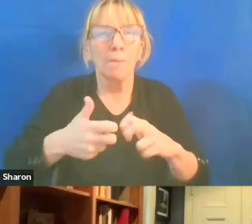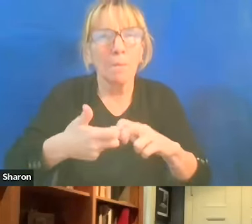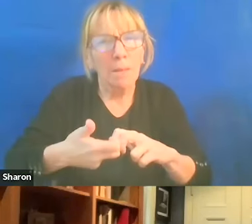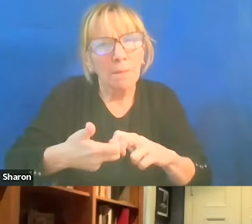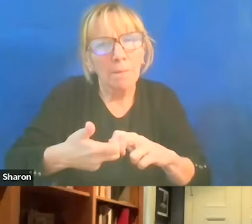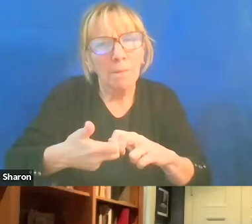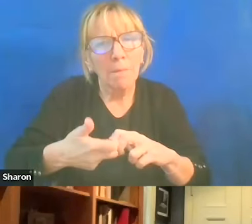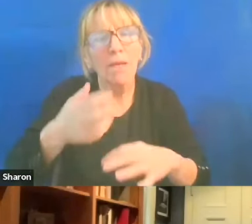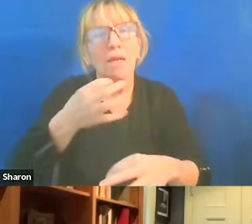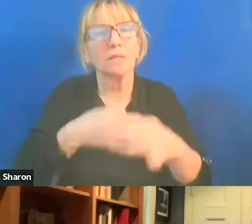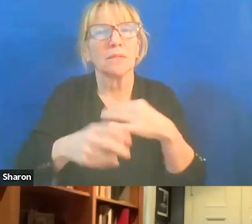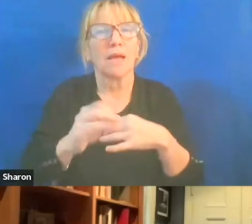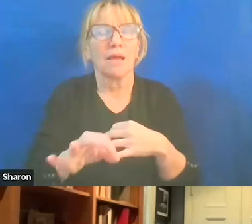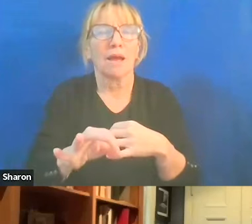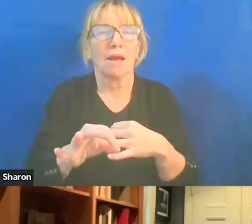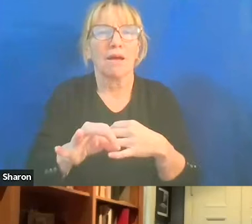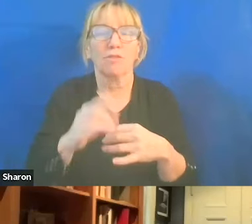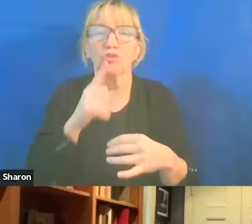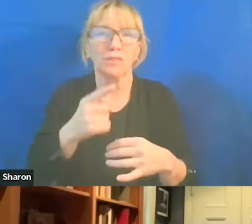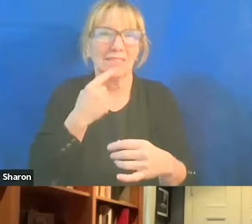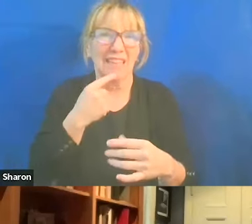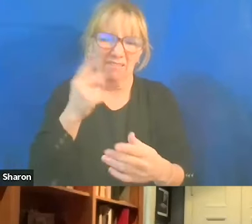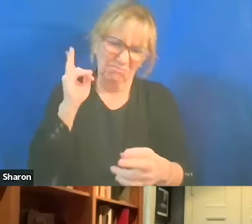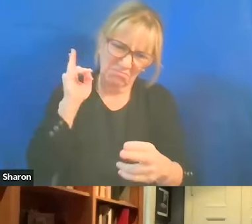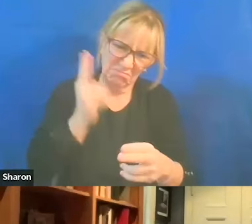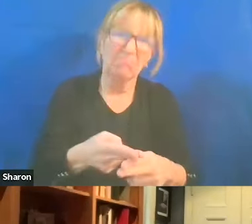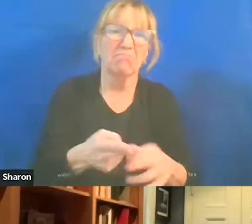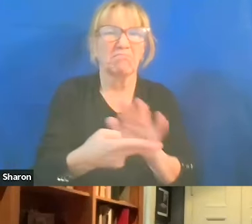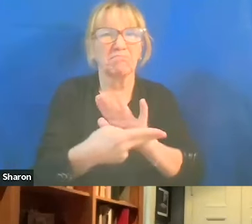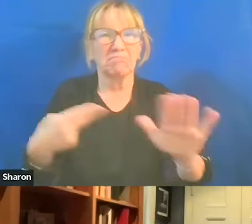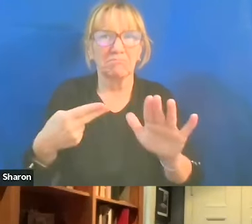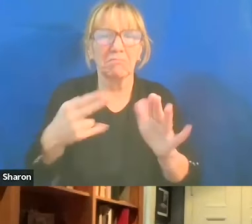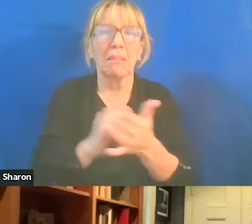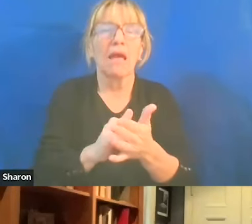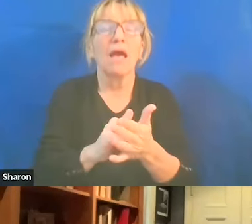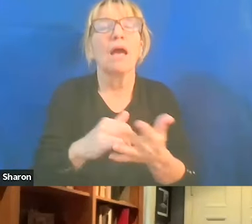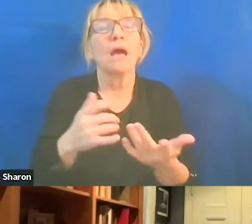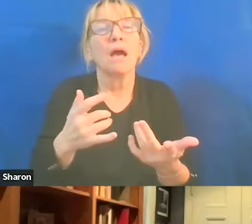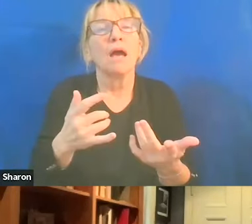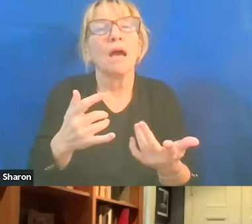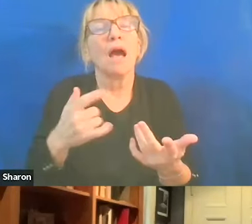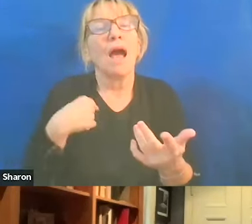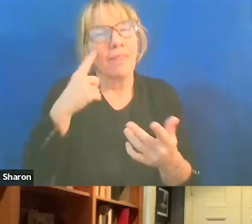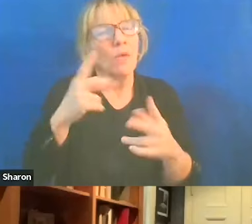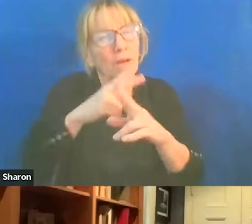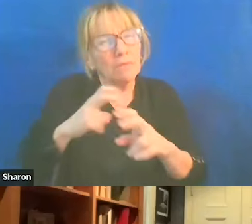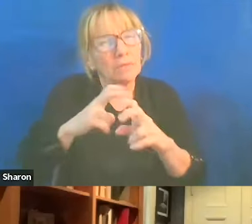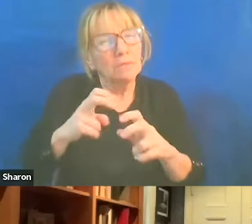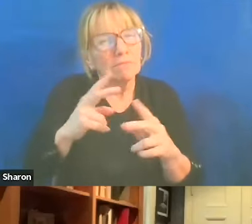rather than sticking in one pin or another, and then moving on, I think the better we we're able to understand and what to do about it.